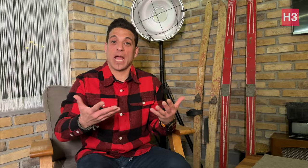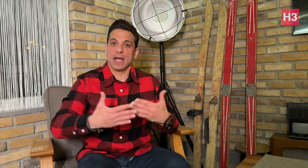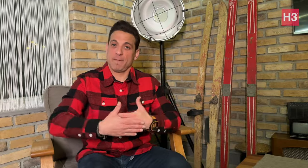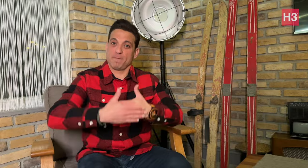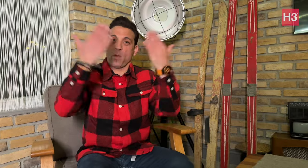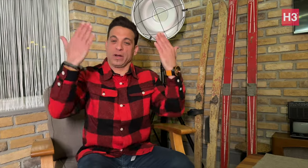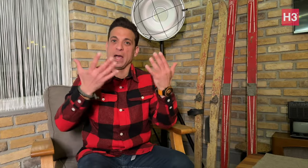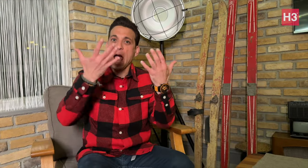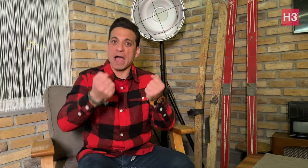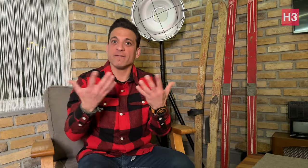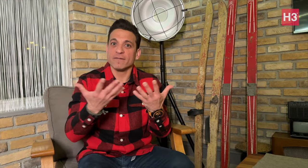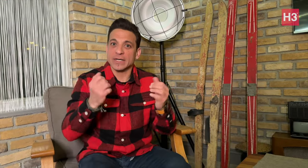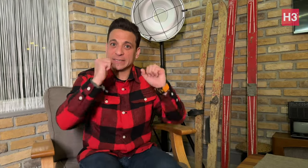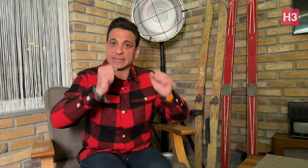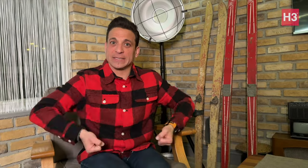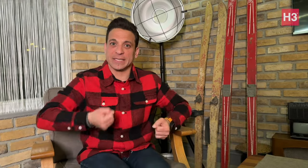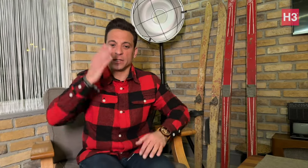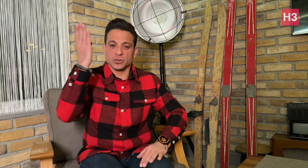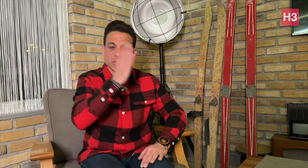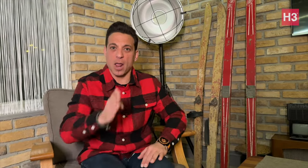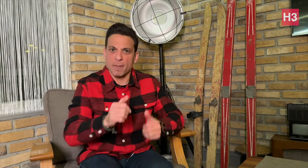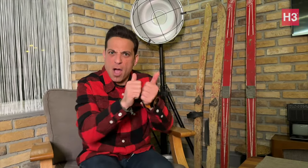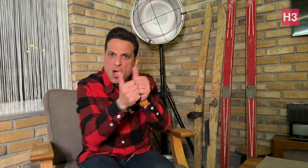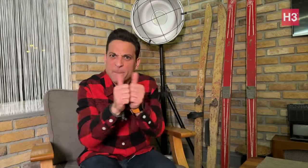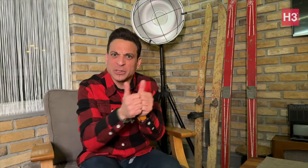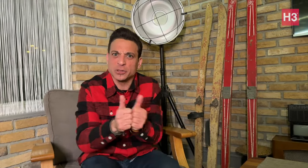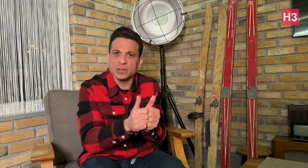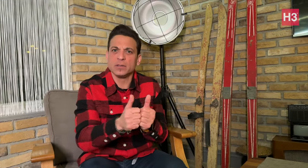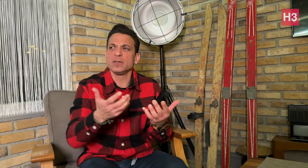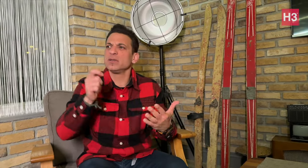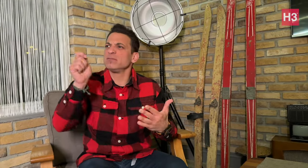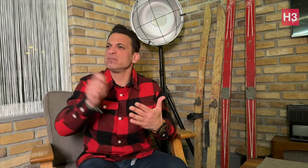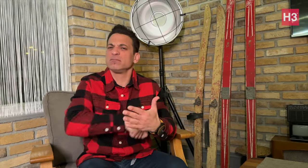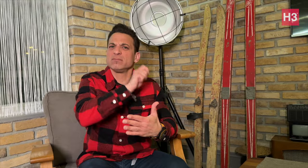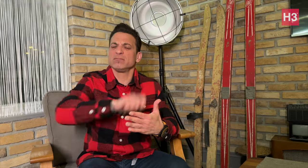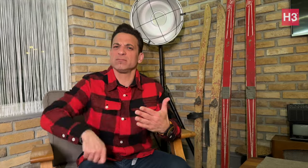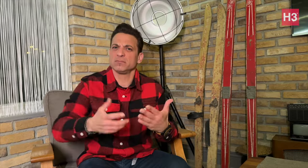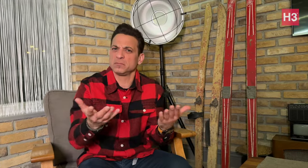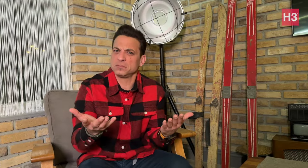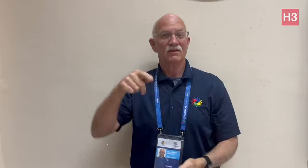[Memnos]: This morning, there was going to be a slalom skiing competition but it was canceled. Why?